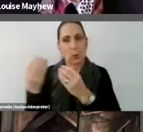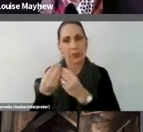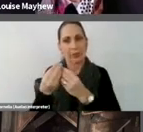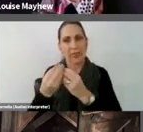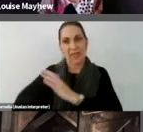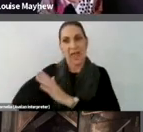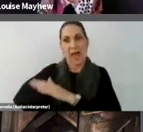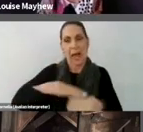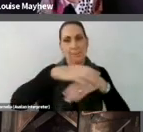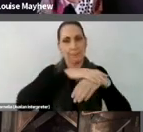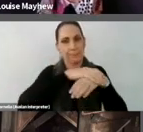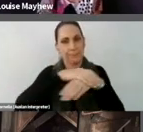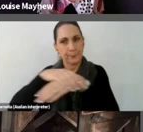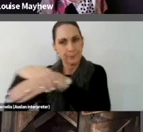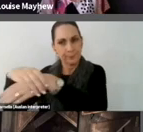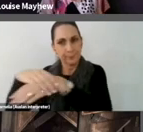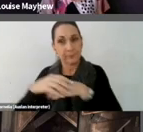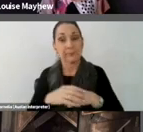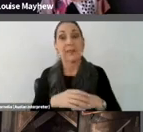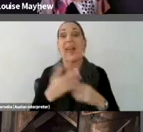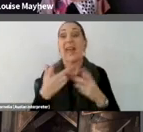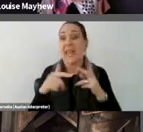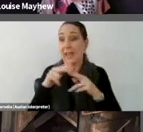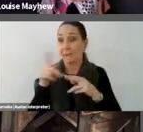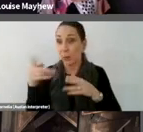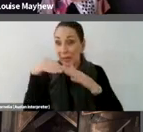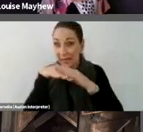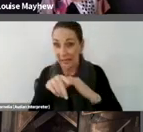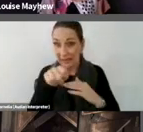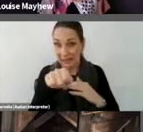And if they take you to this work then you were given a seat